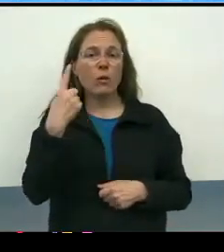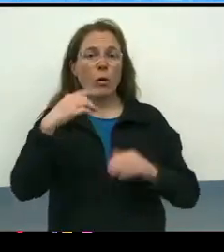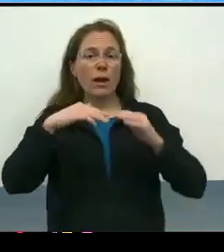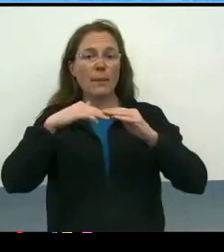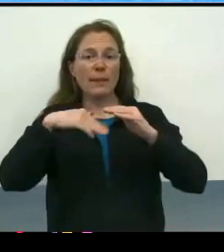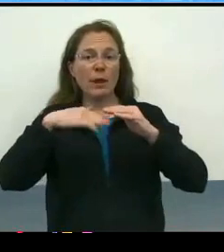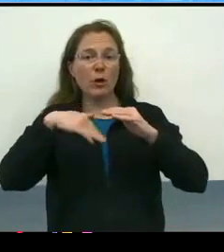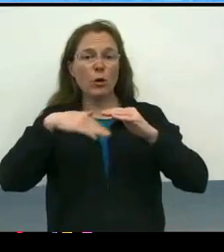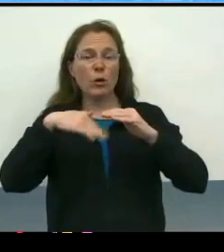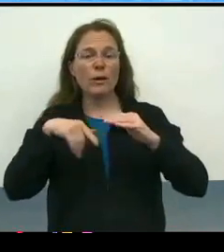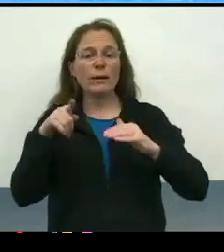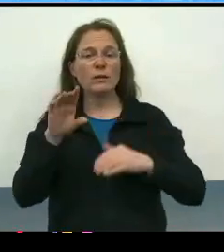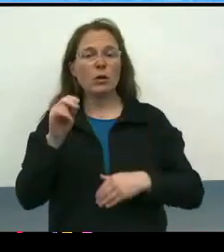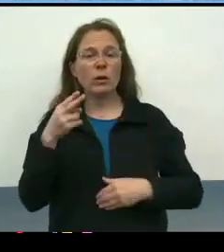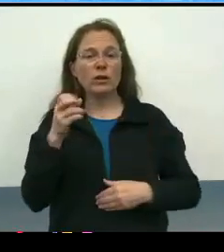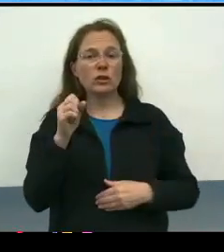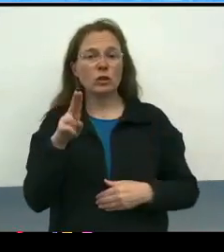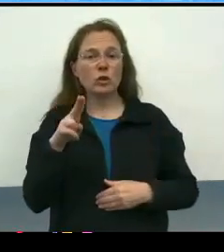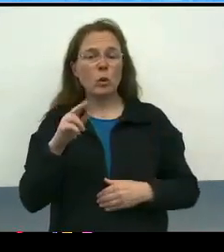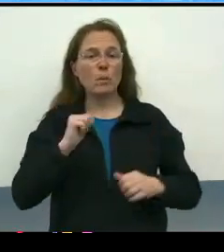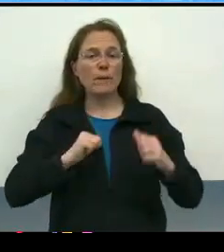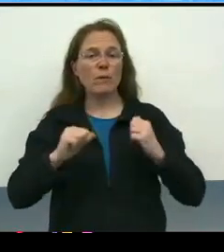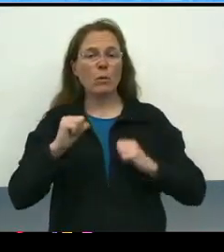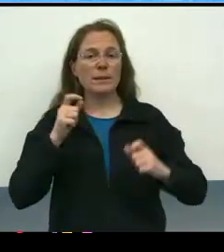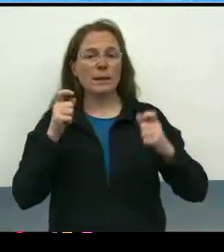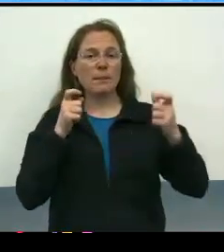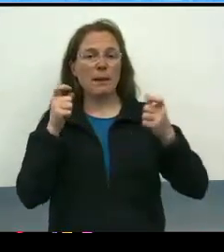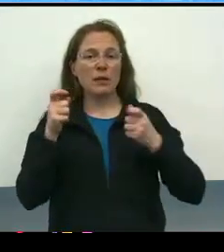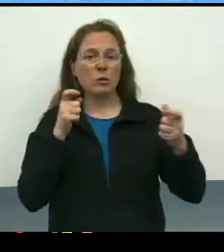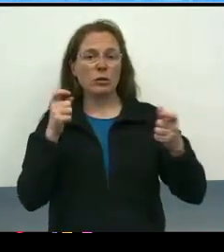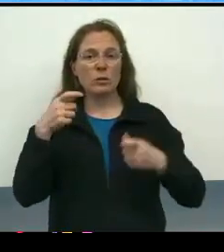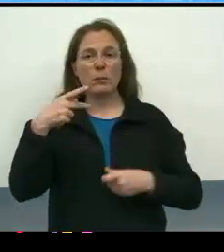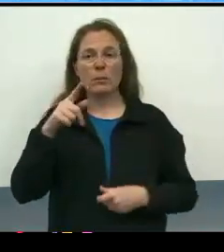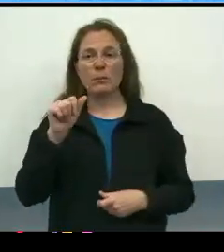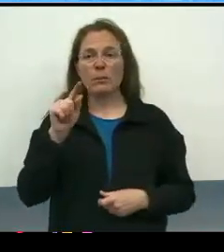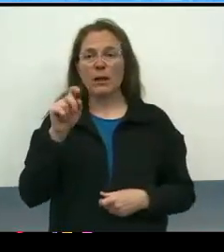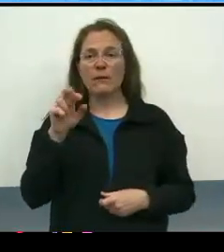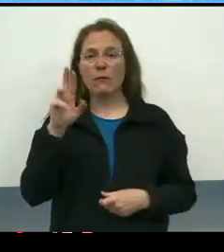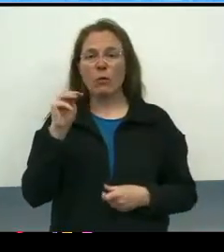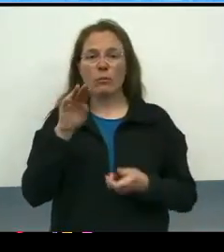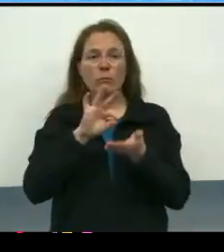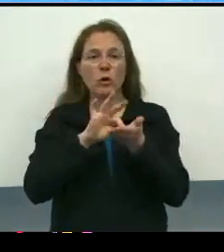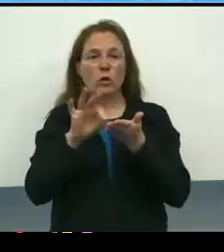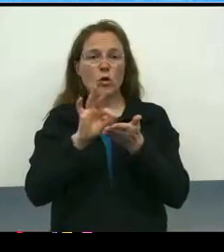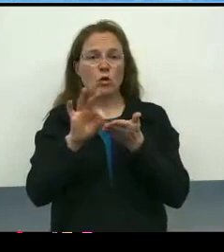is the OHSU performance management platform tracking that is used